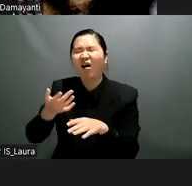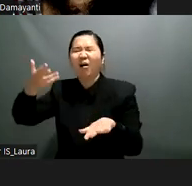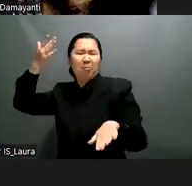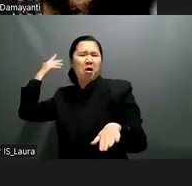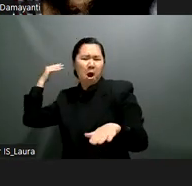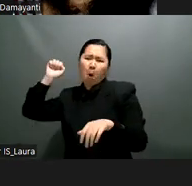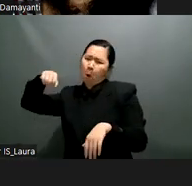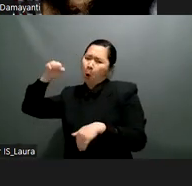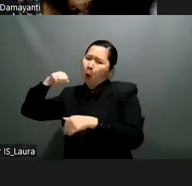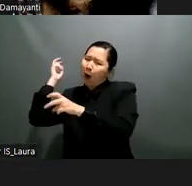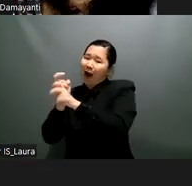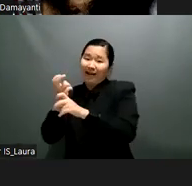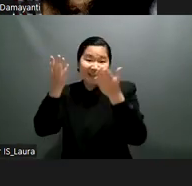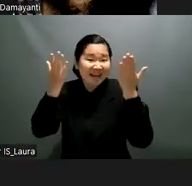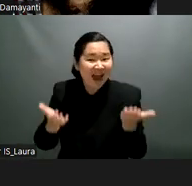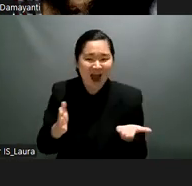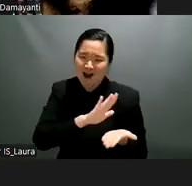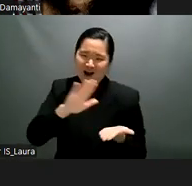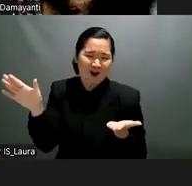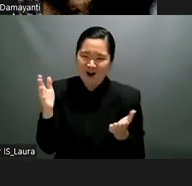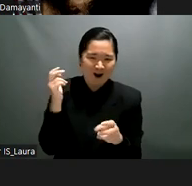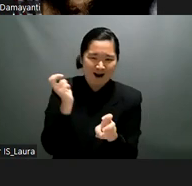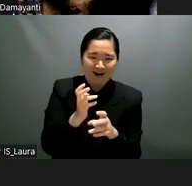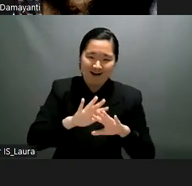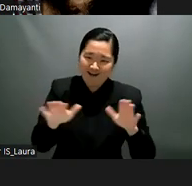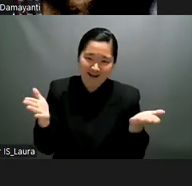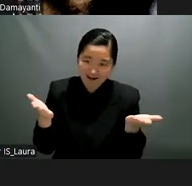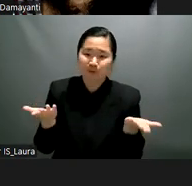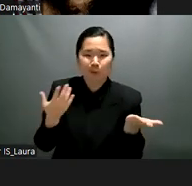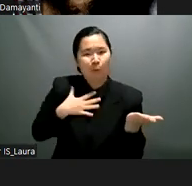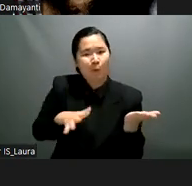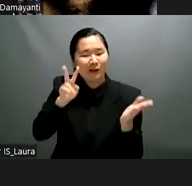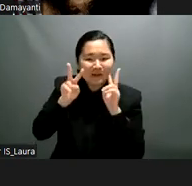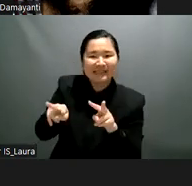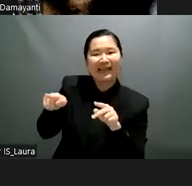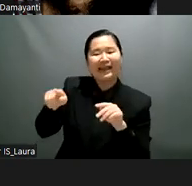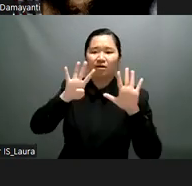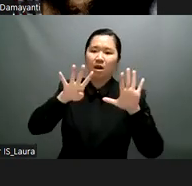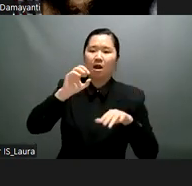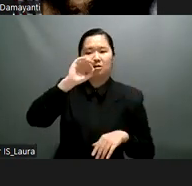the digital classroom opens up to these children getting access to education developed specifically